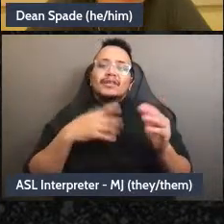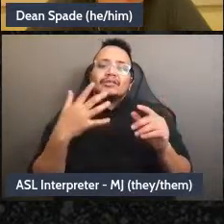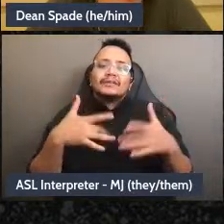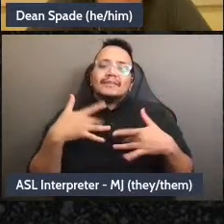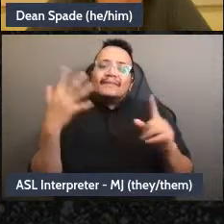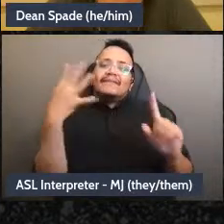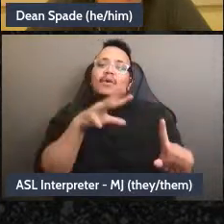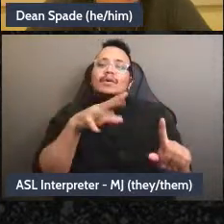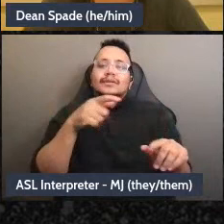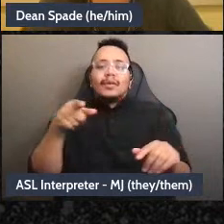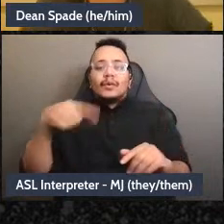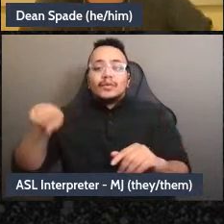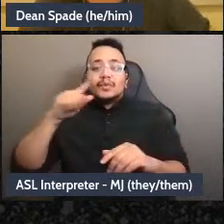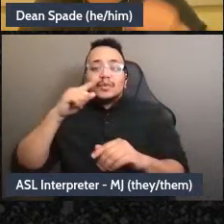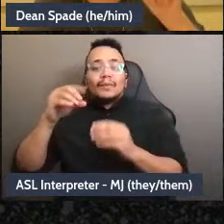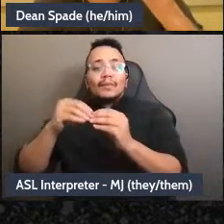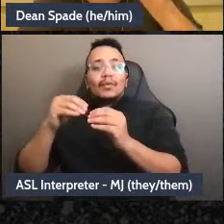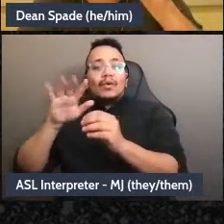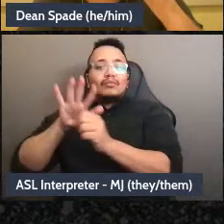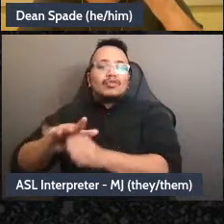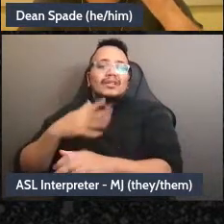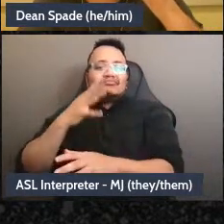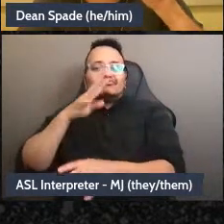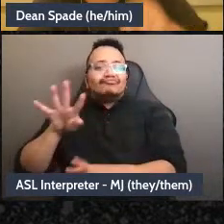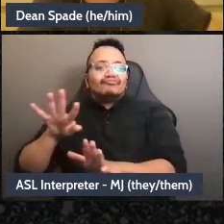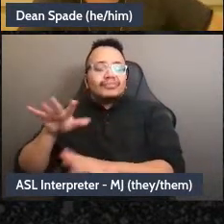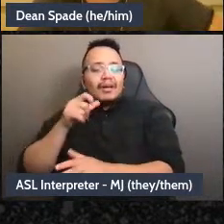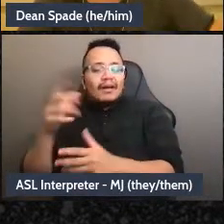too much, back and forth so we never make an actual decision, personal conflict will